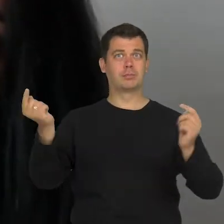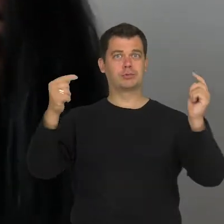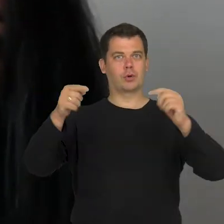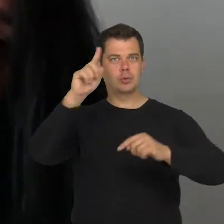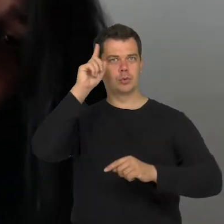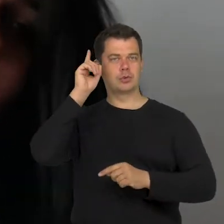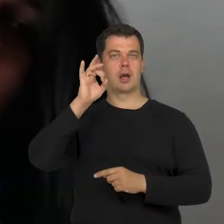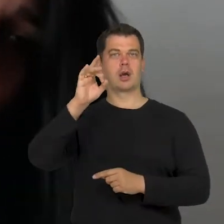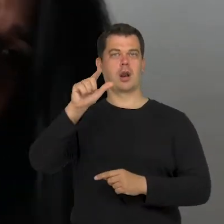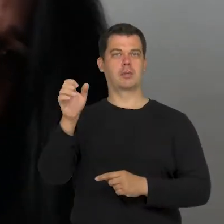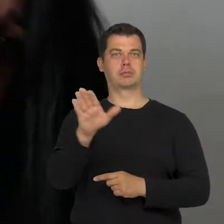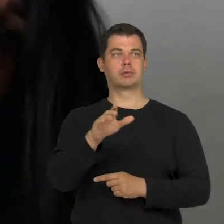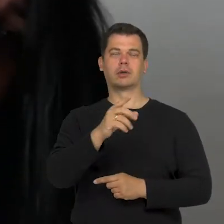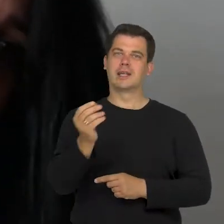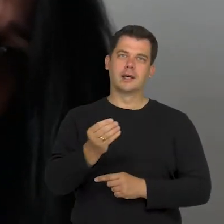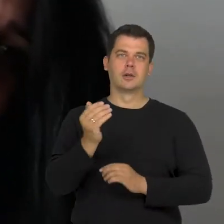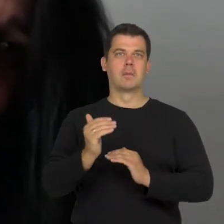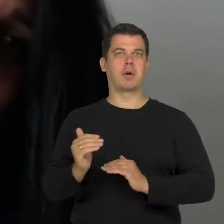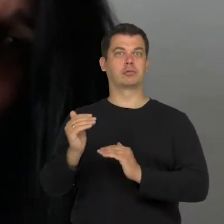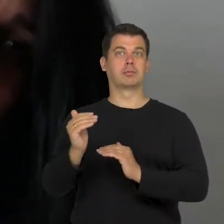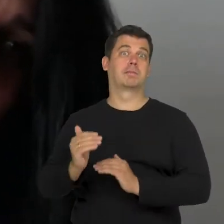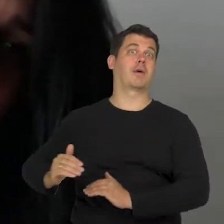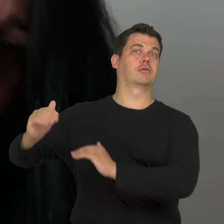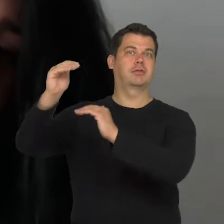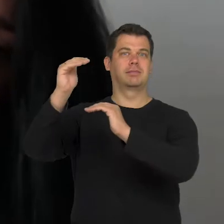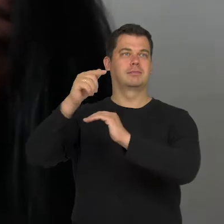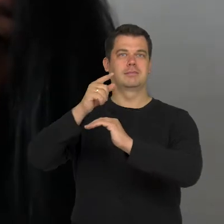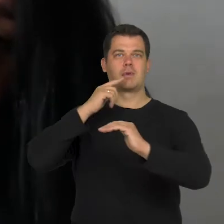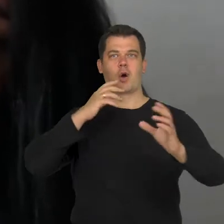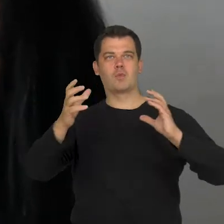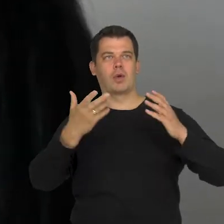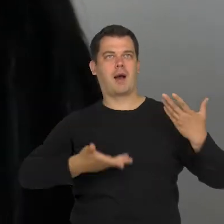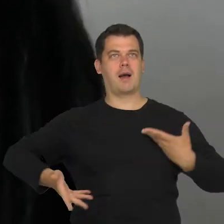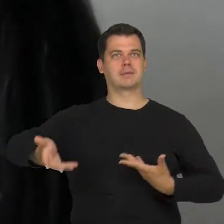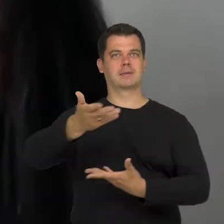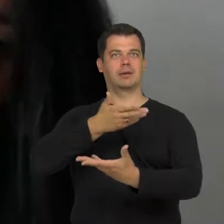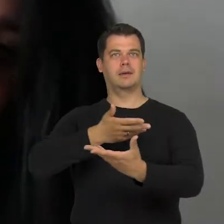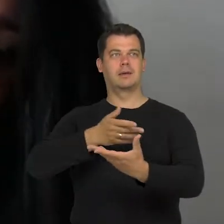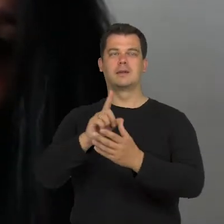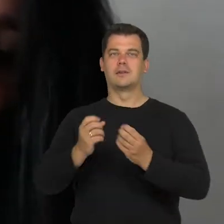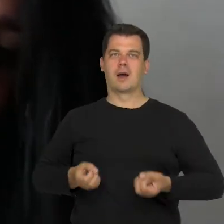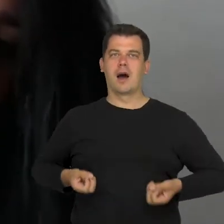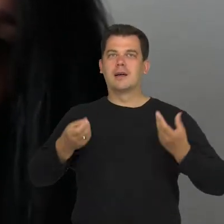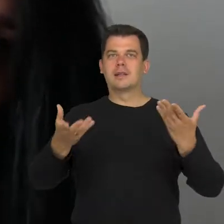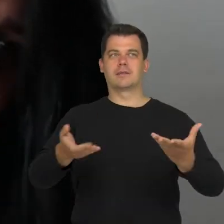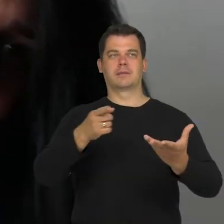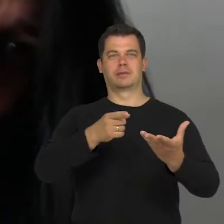the communication level is a lot different as well as the level of the theatrical material